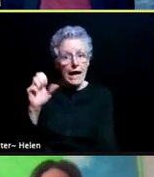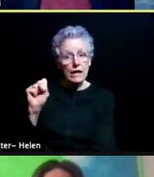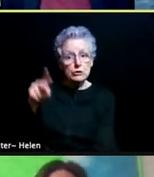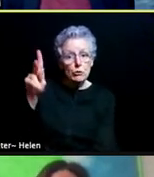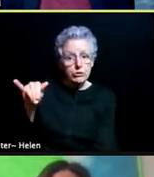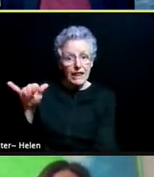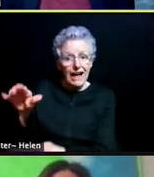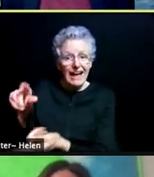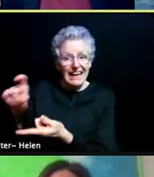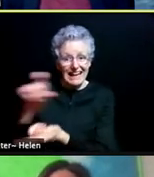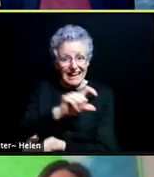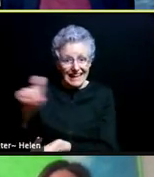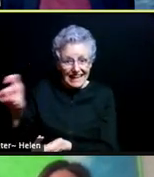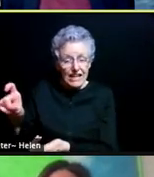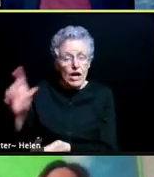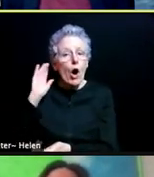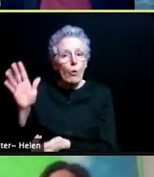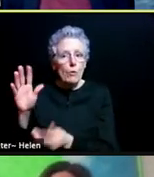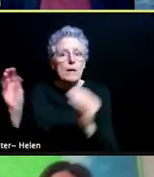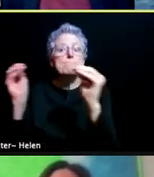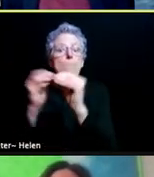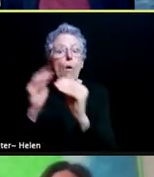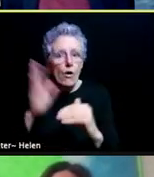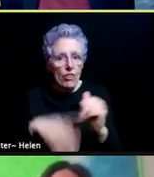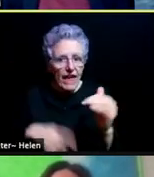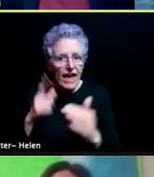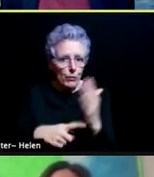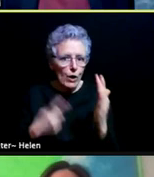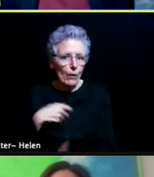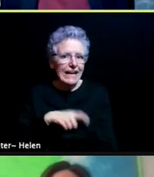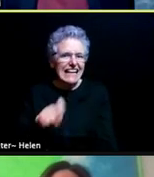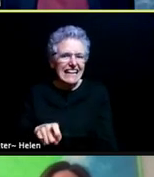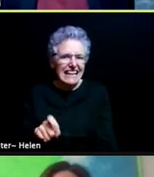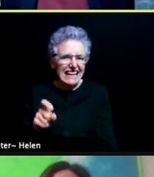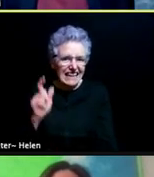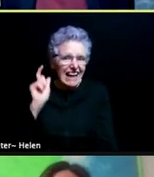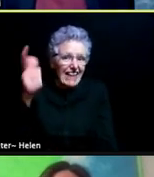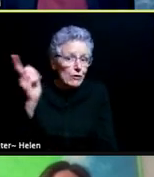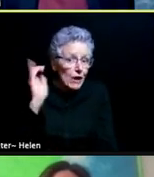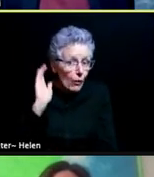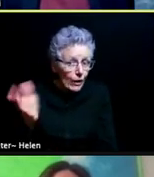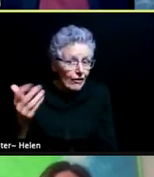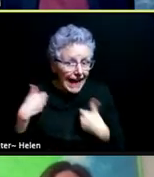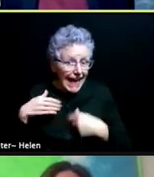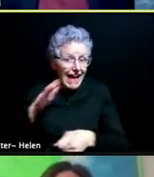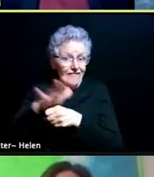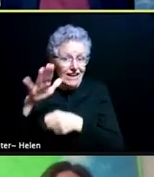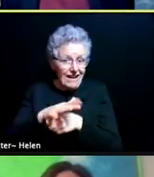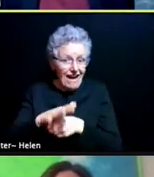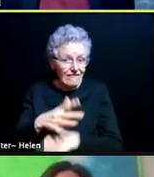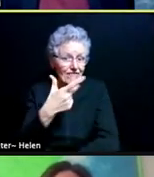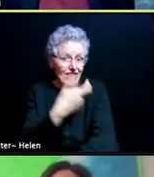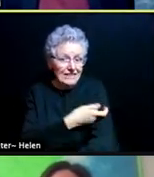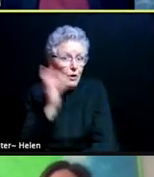they'll probably outstrip demand eventually. So, and we talked about this, is that April,